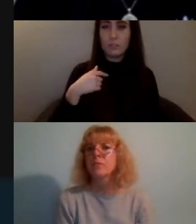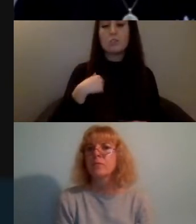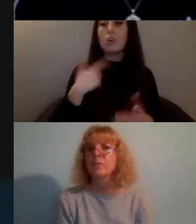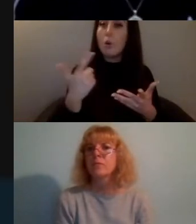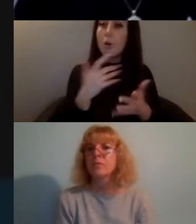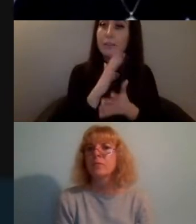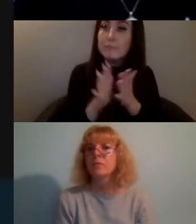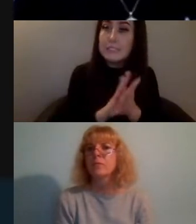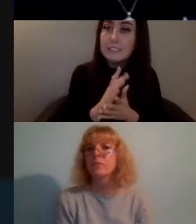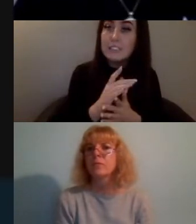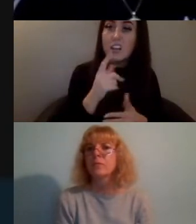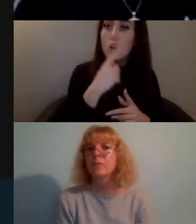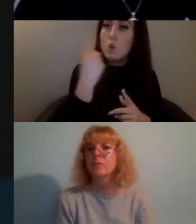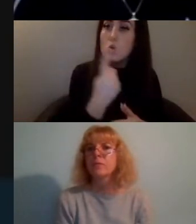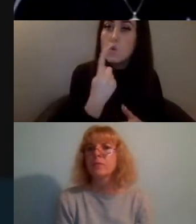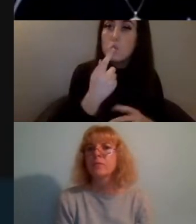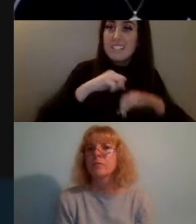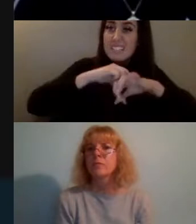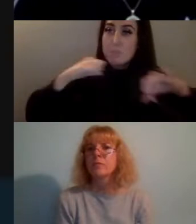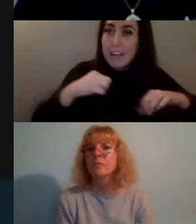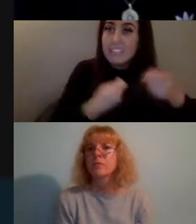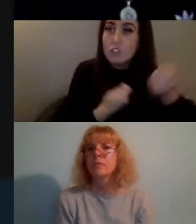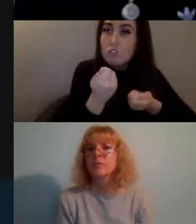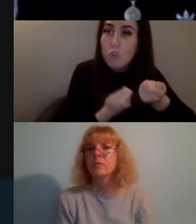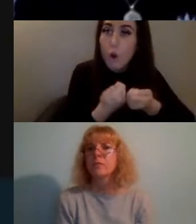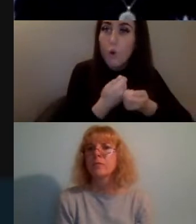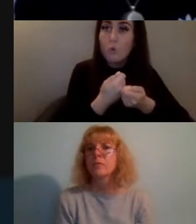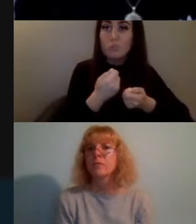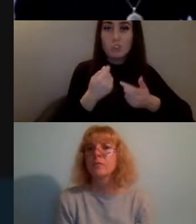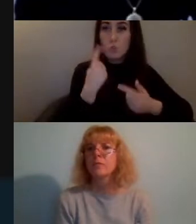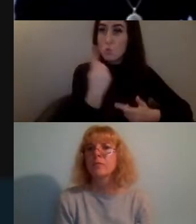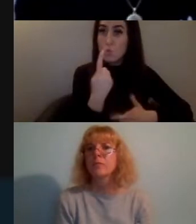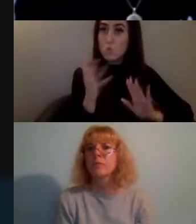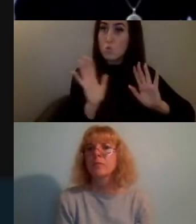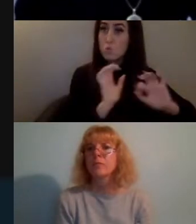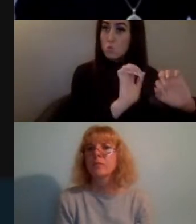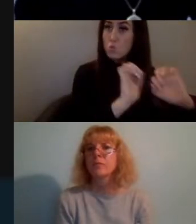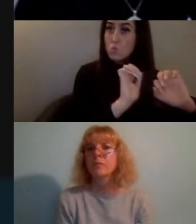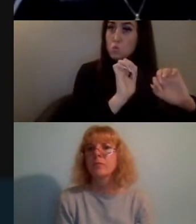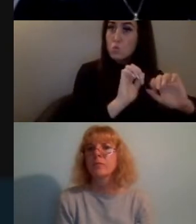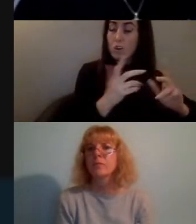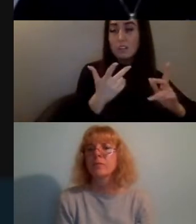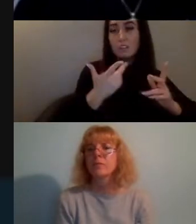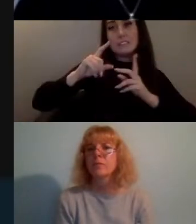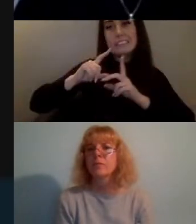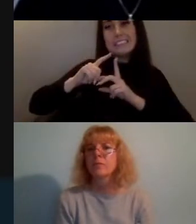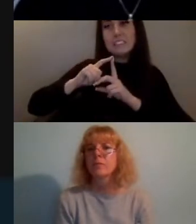who holds the space and directs the narrative? around digital and physical and those relations